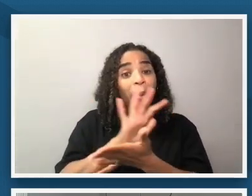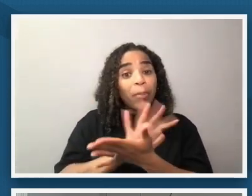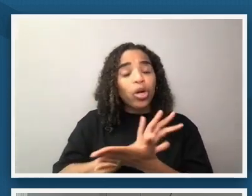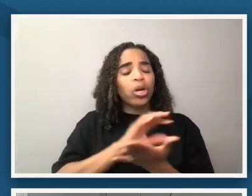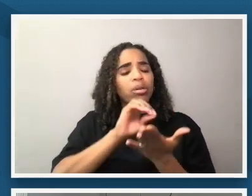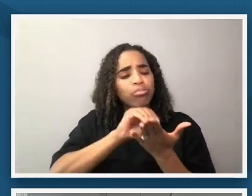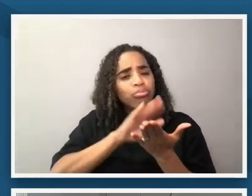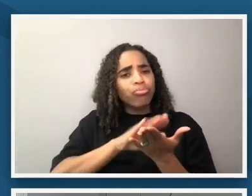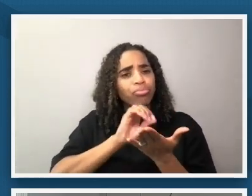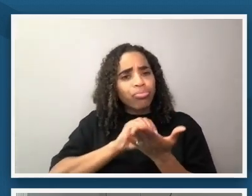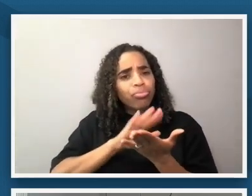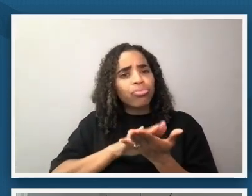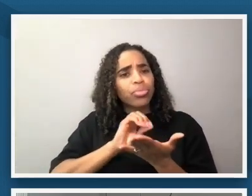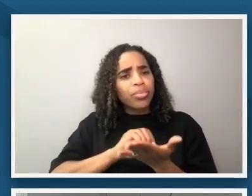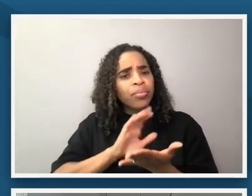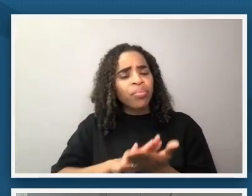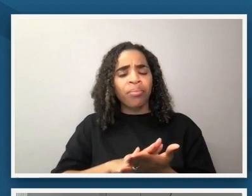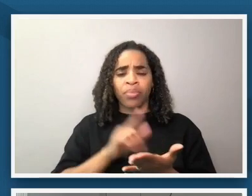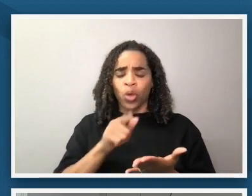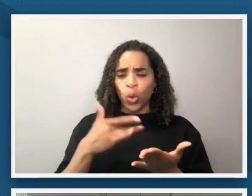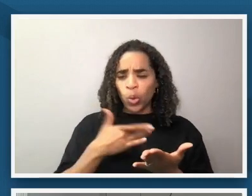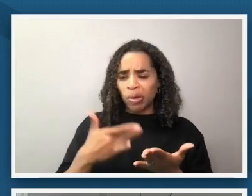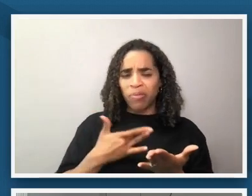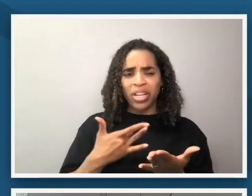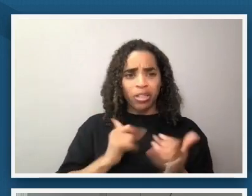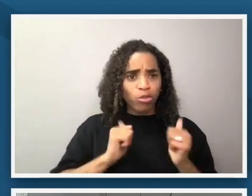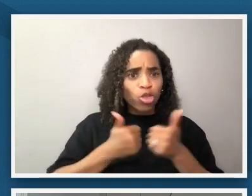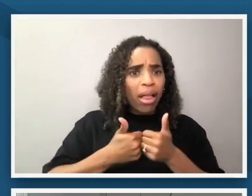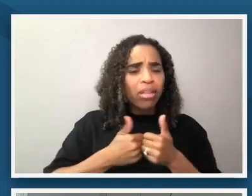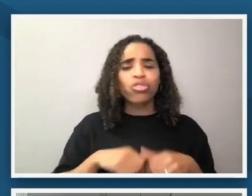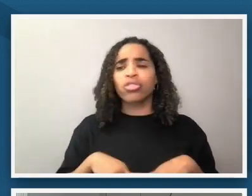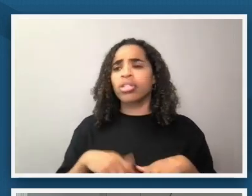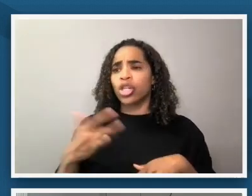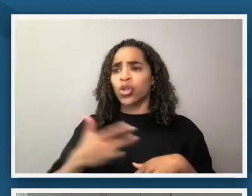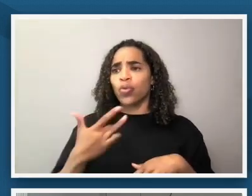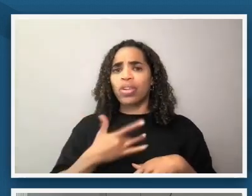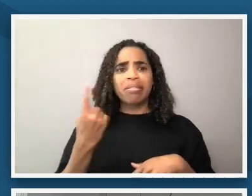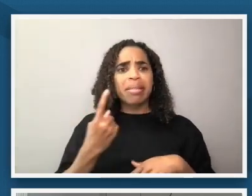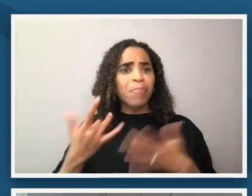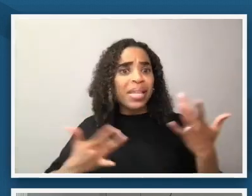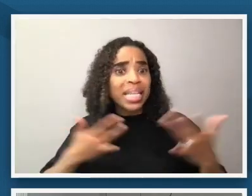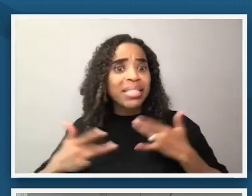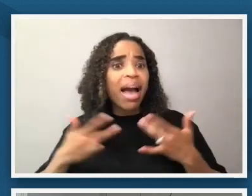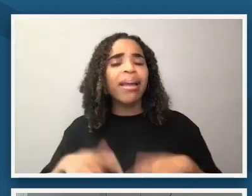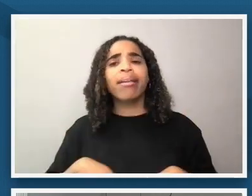that you find challenging exciting or valuable